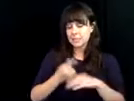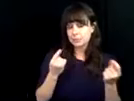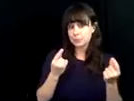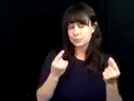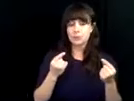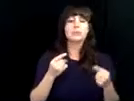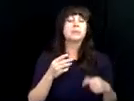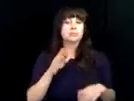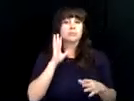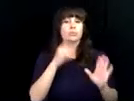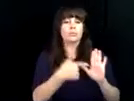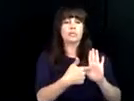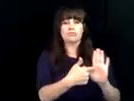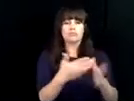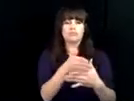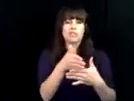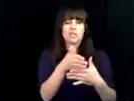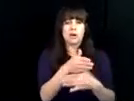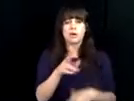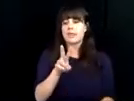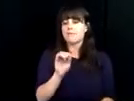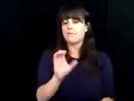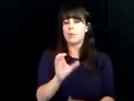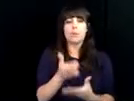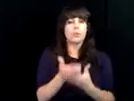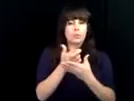continue our celebration at dB VI of our